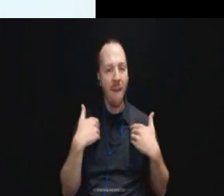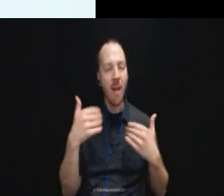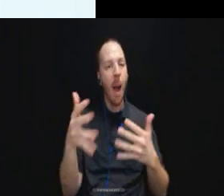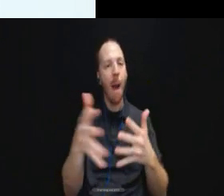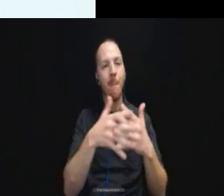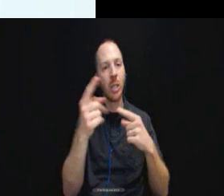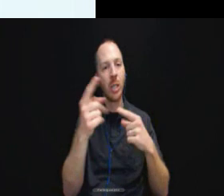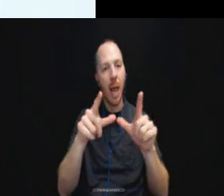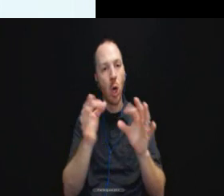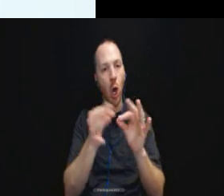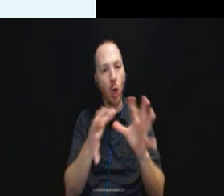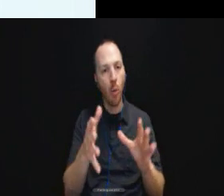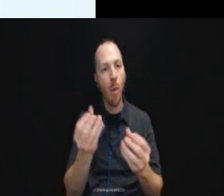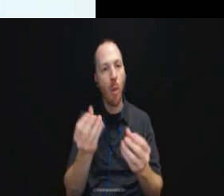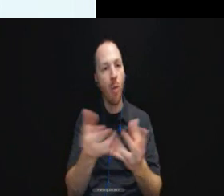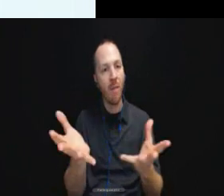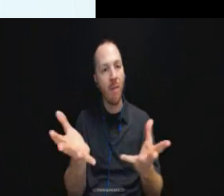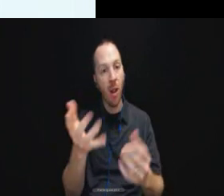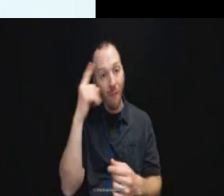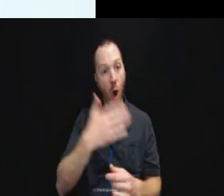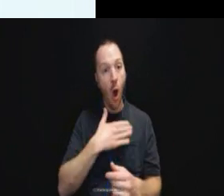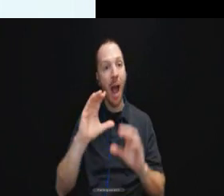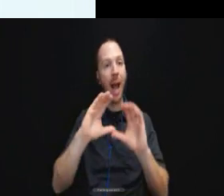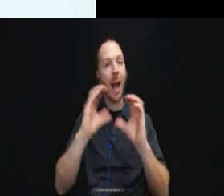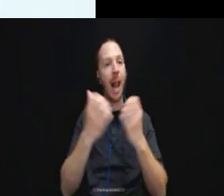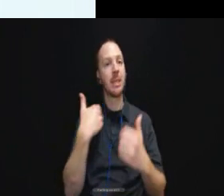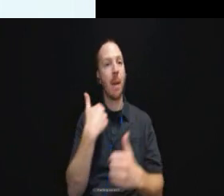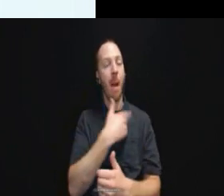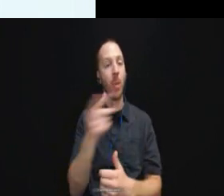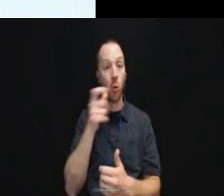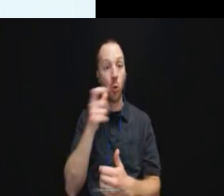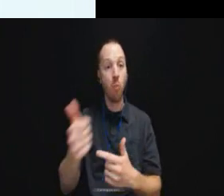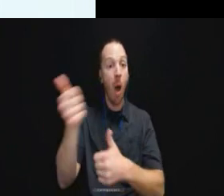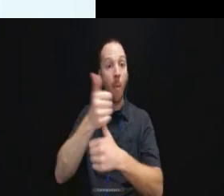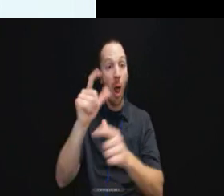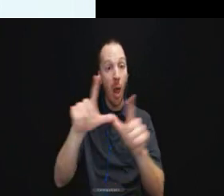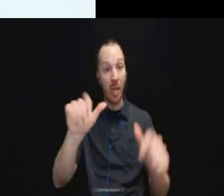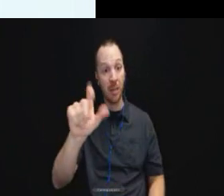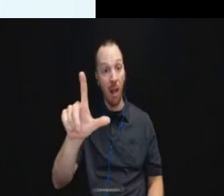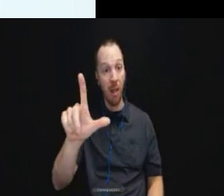interpreters being provided for our class members whose primary language is ASL.